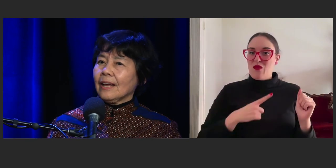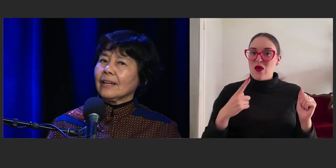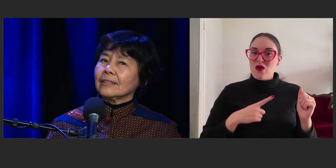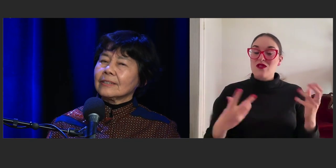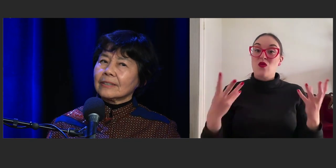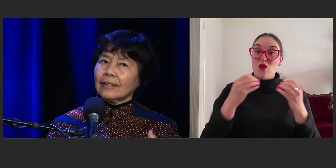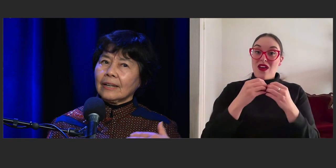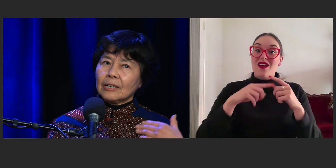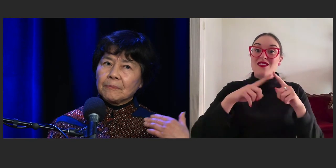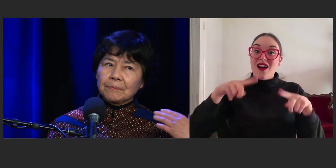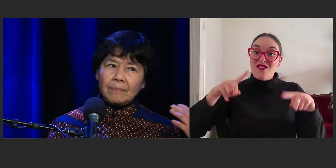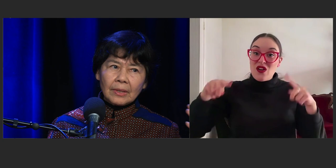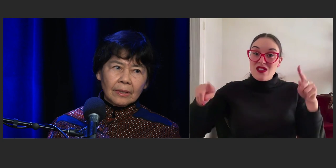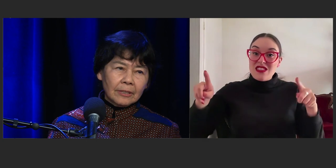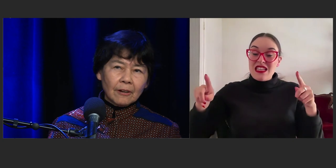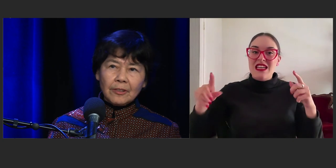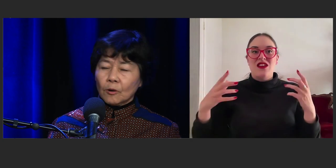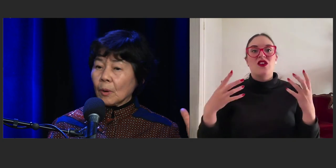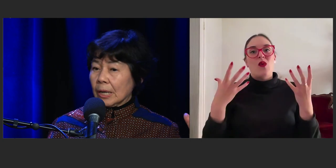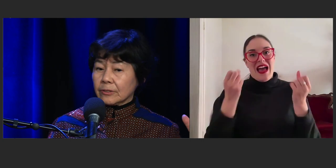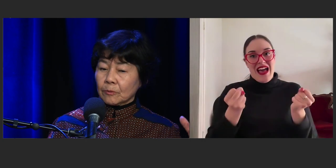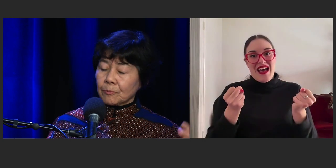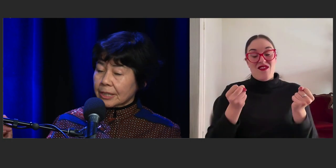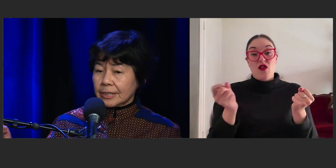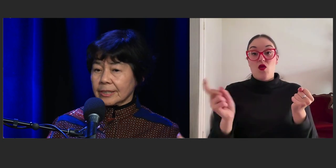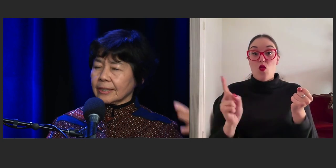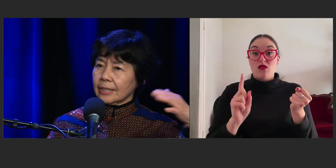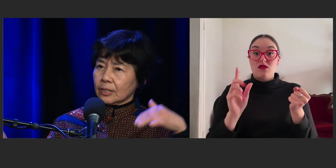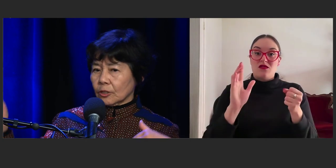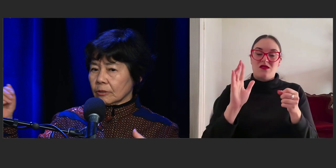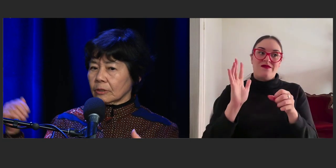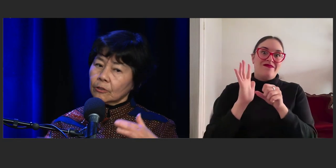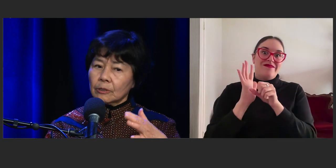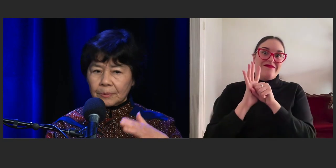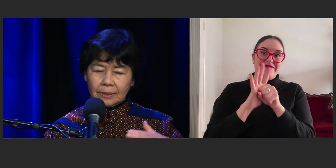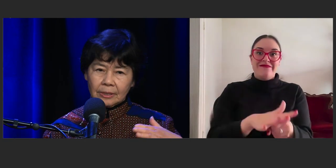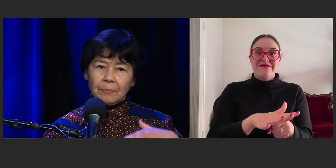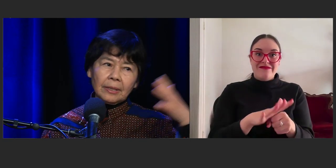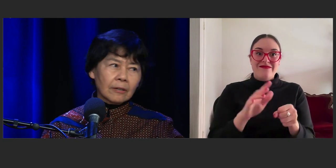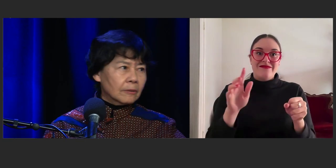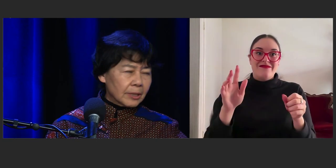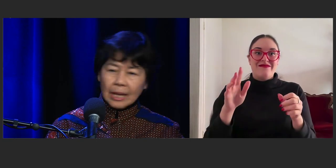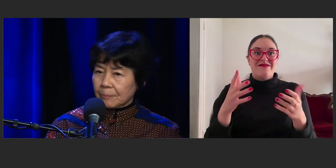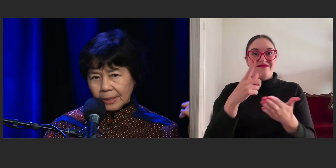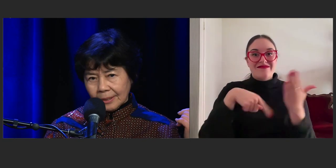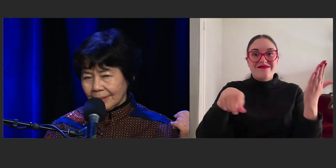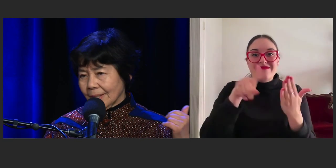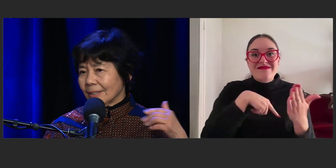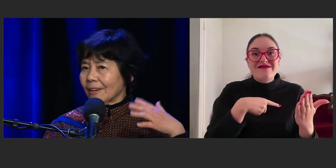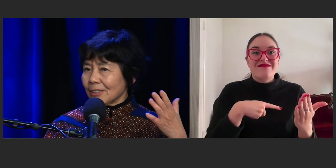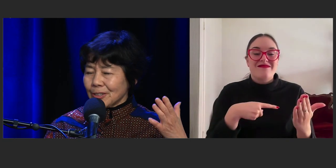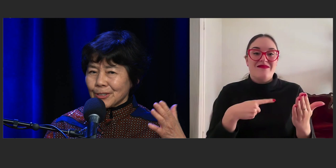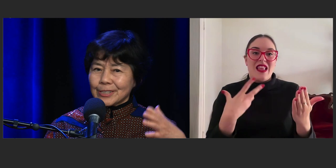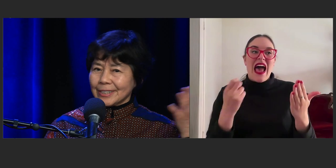and there are waves of prejudice against certain groups, depending on what's happening on the news,